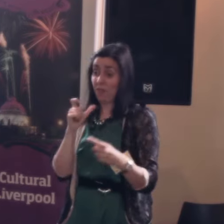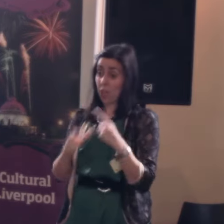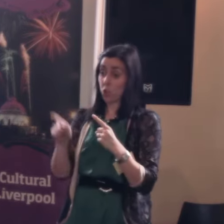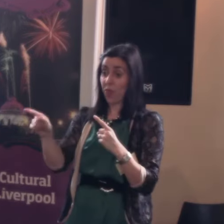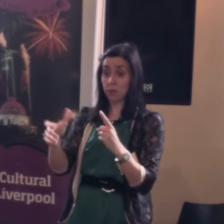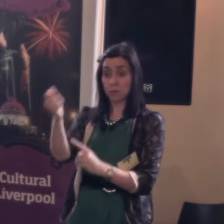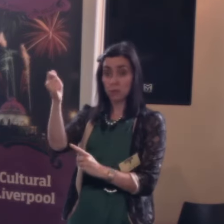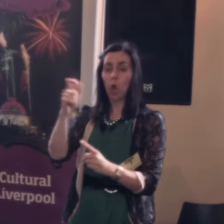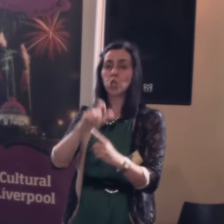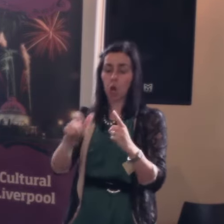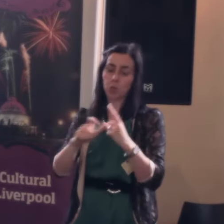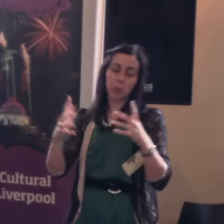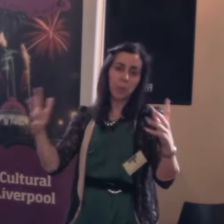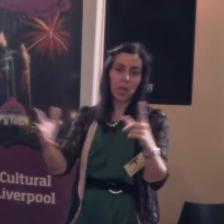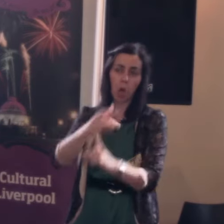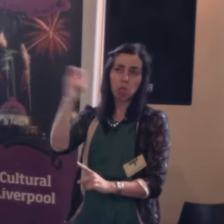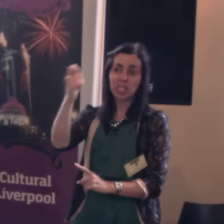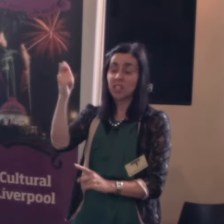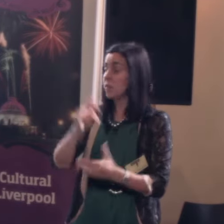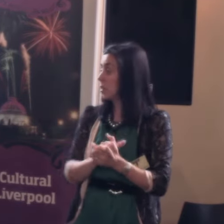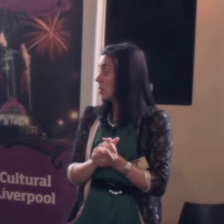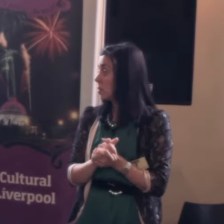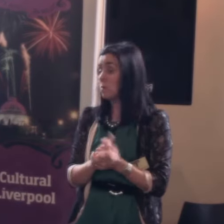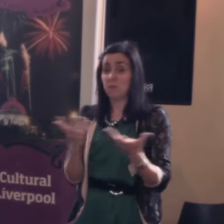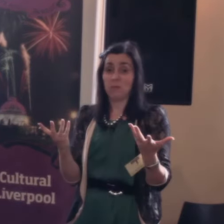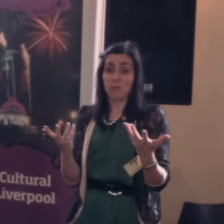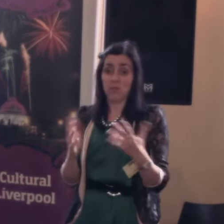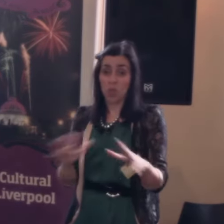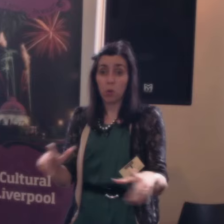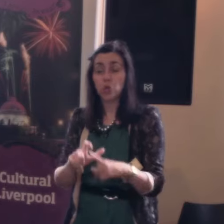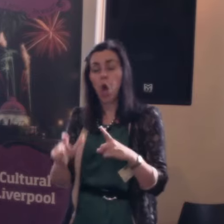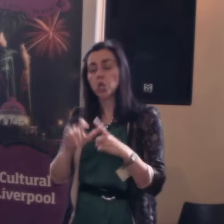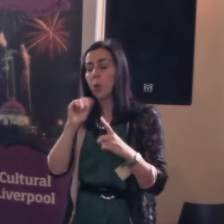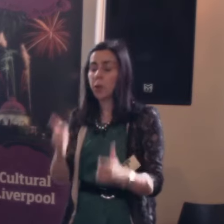DaDa will be a great success, but frankly even if they don't, DaDa's going to be a great success